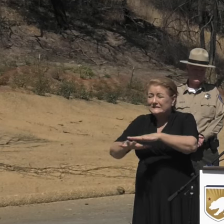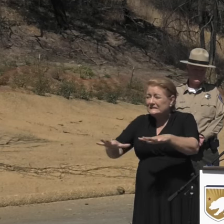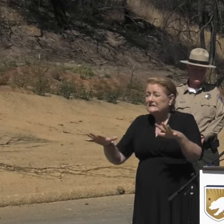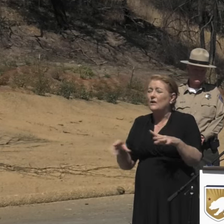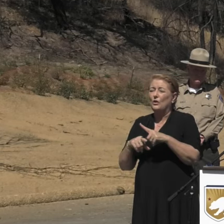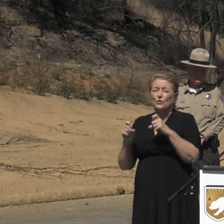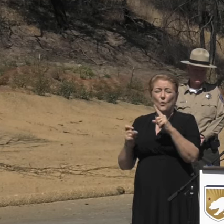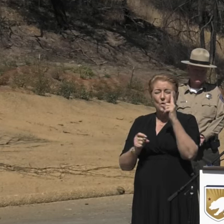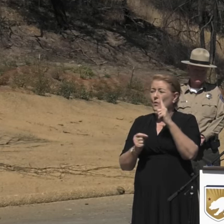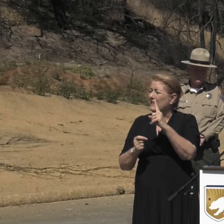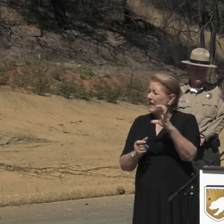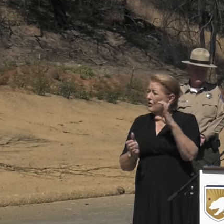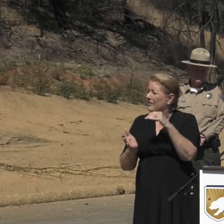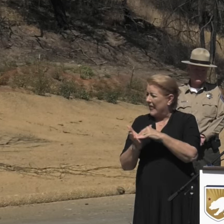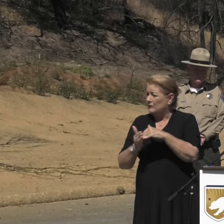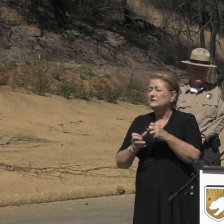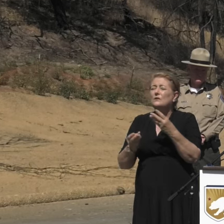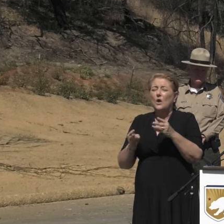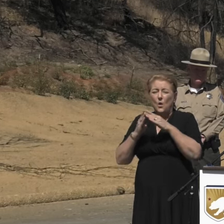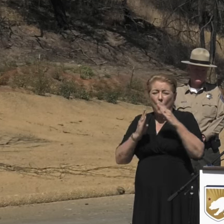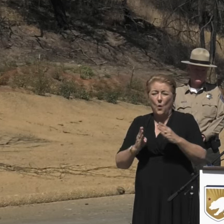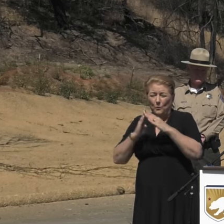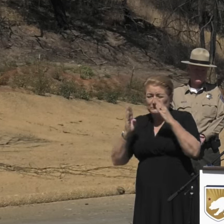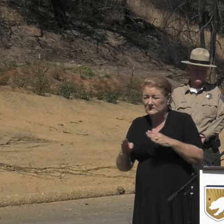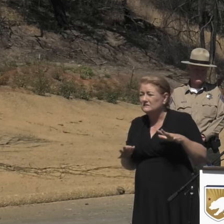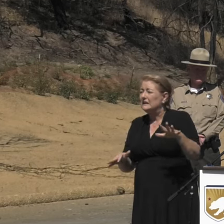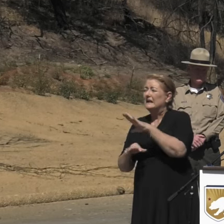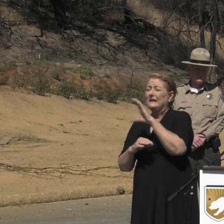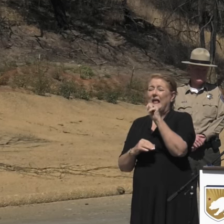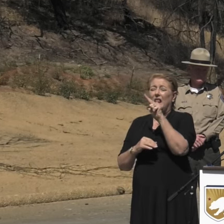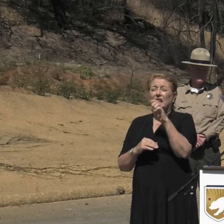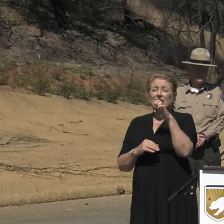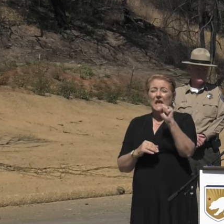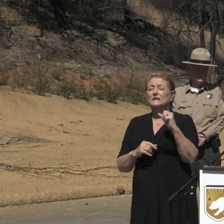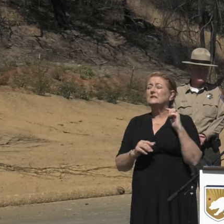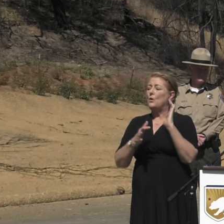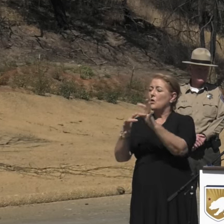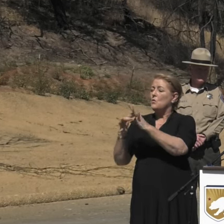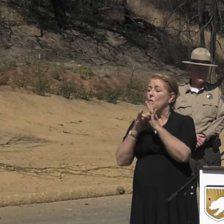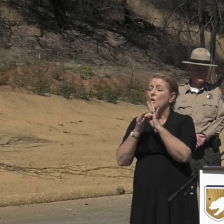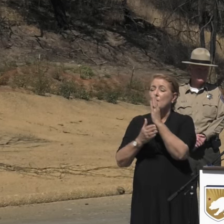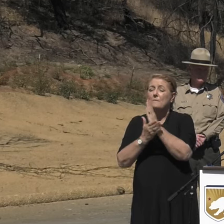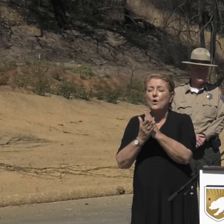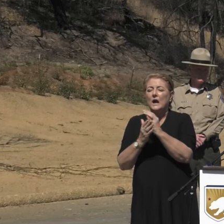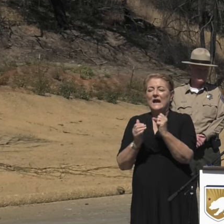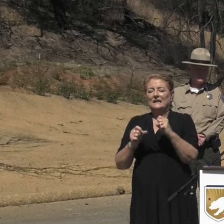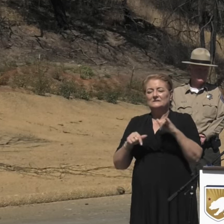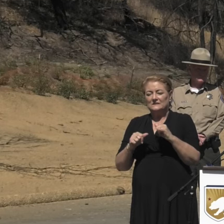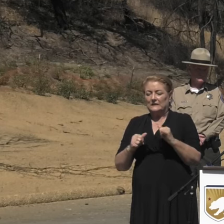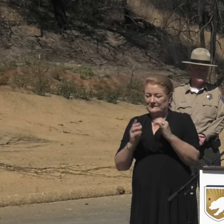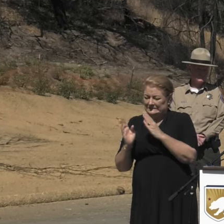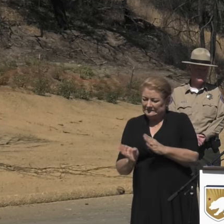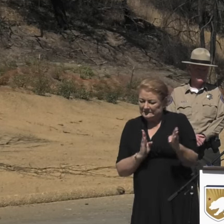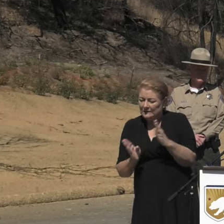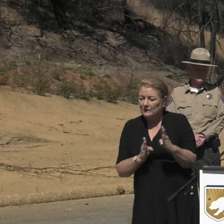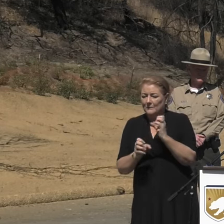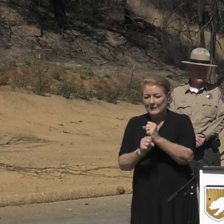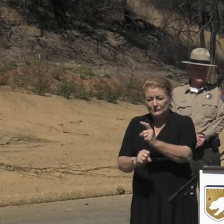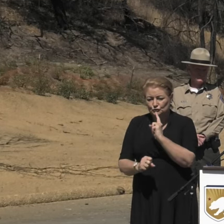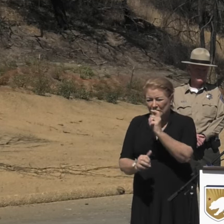Los Angeles and Ventura Counties. At Cal OES, our role is the coordination piece. We ensure that every agency and entity